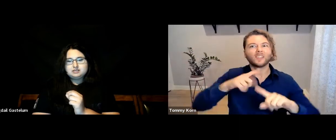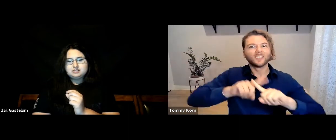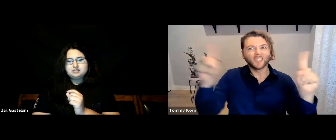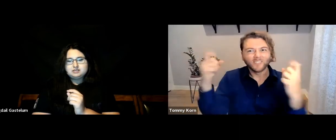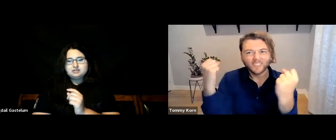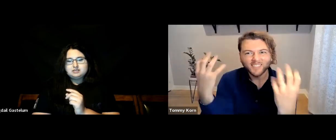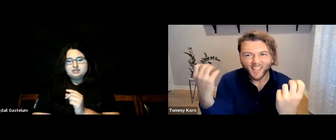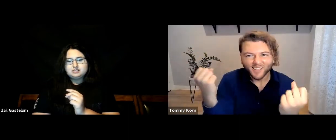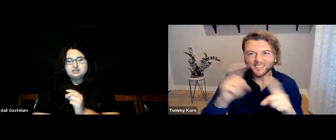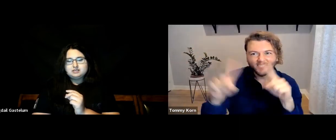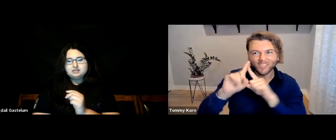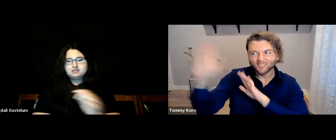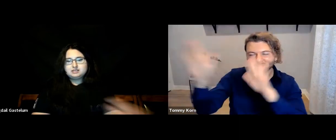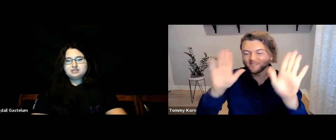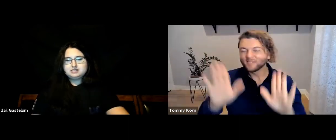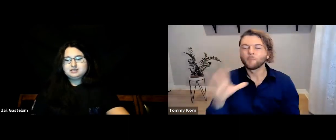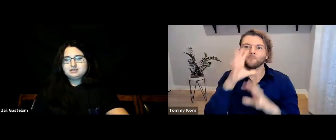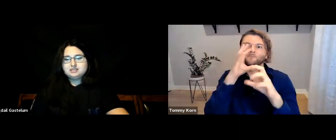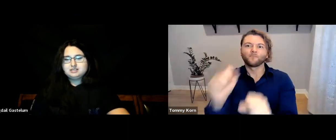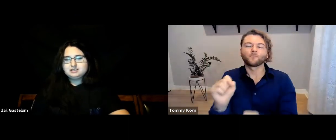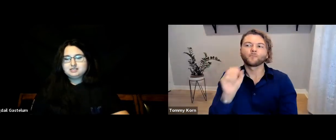and learn different Sign Languages, which was fascinating.